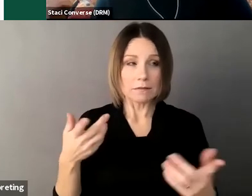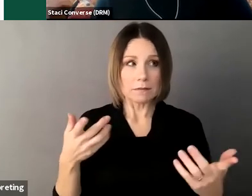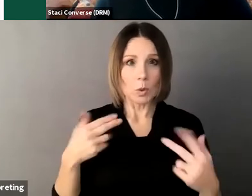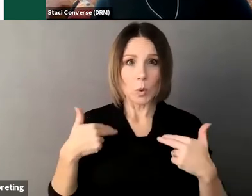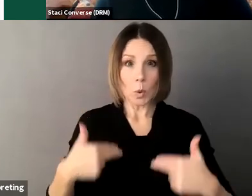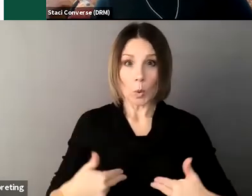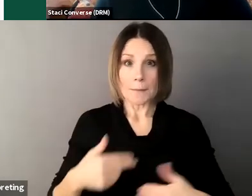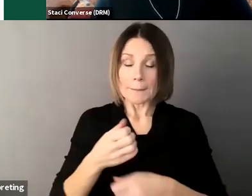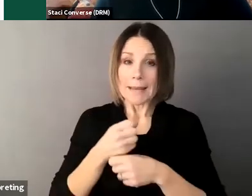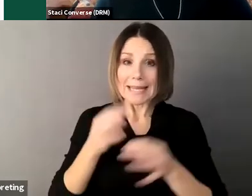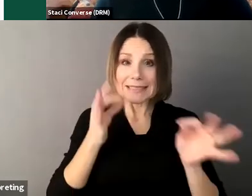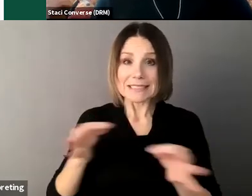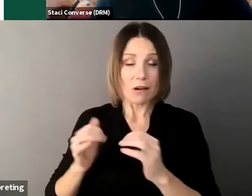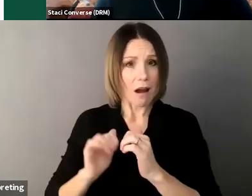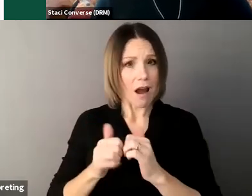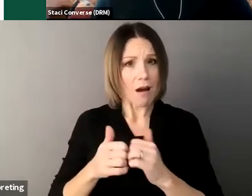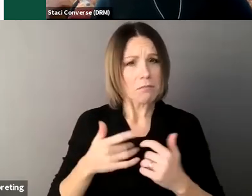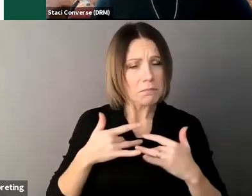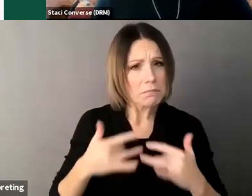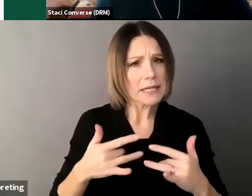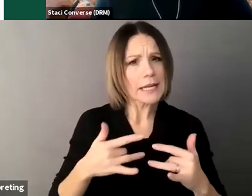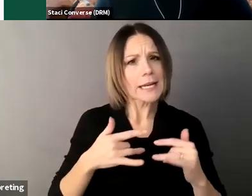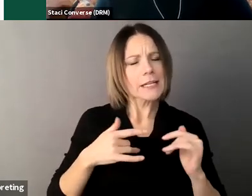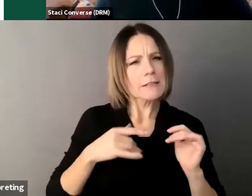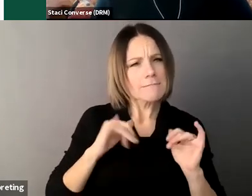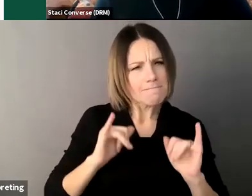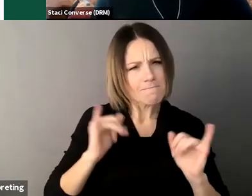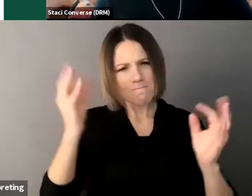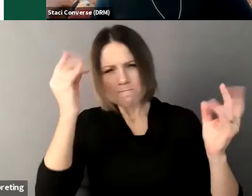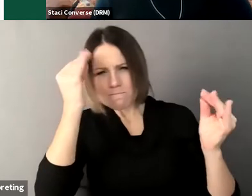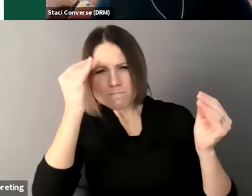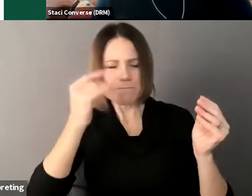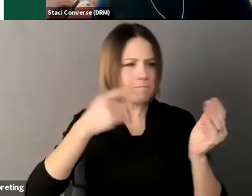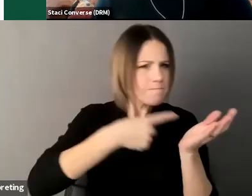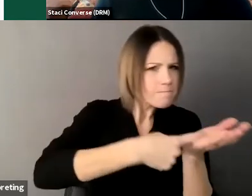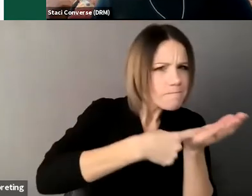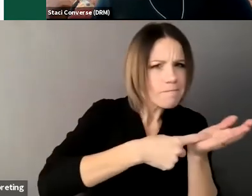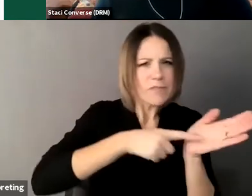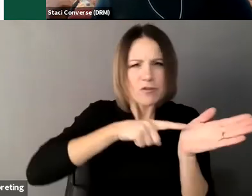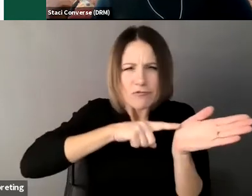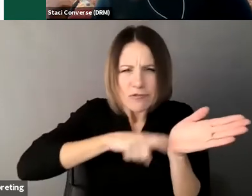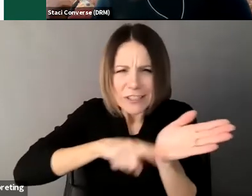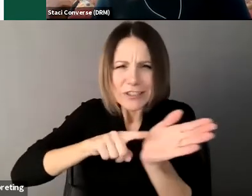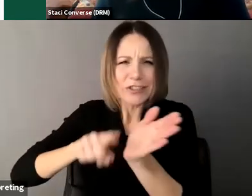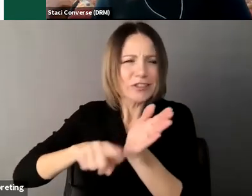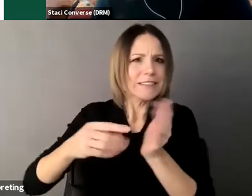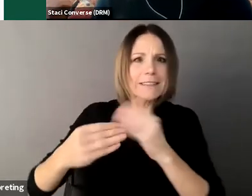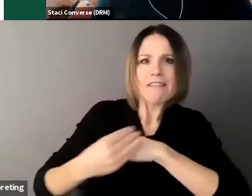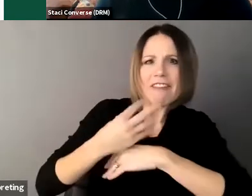advice gathering information needed um and self-advocates for a long time have identified